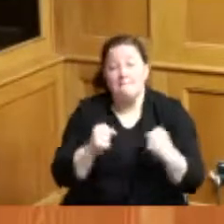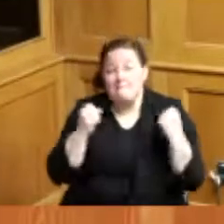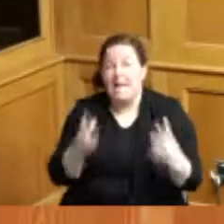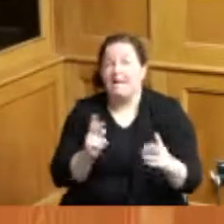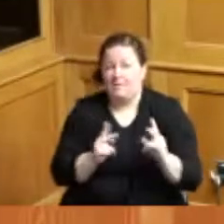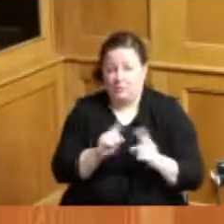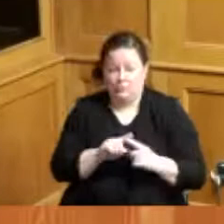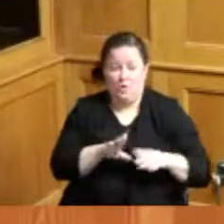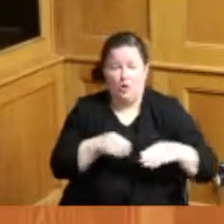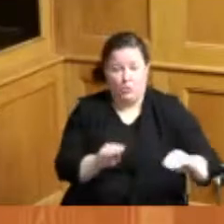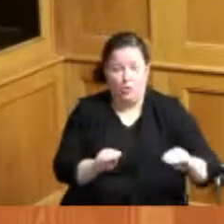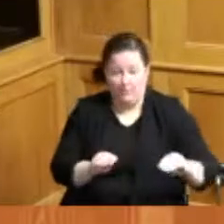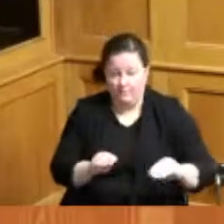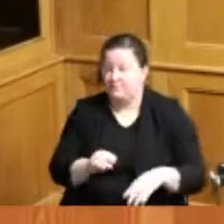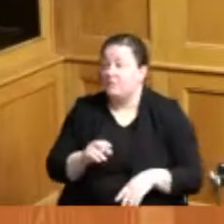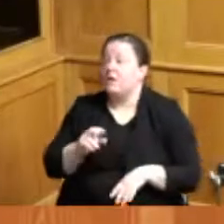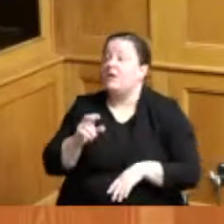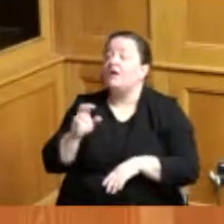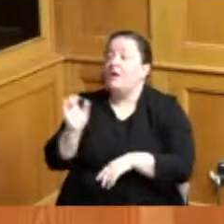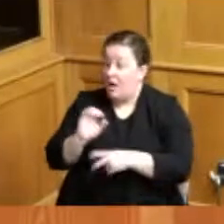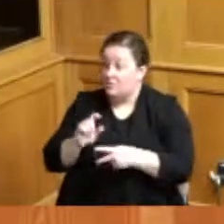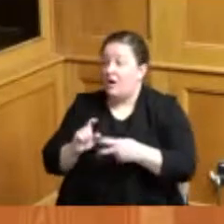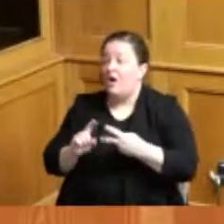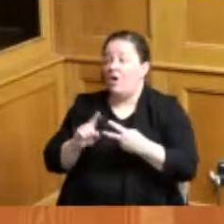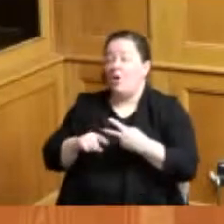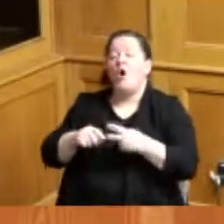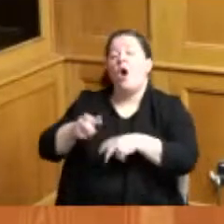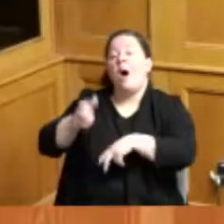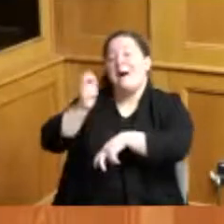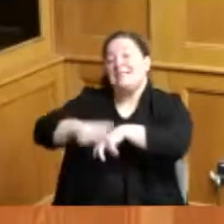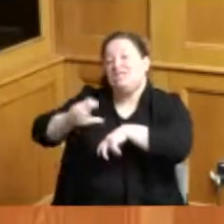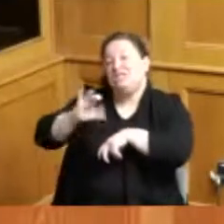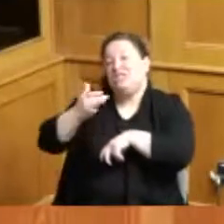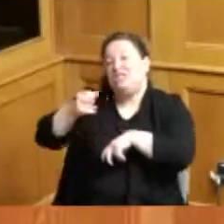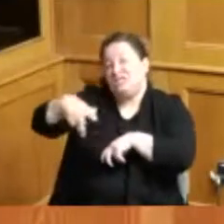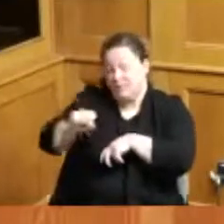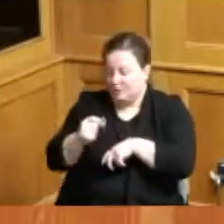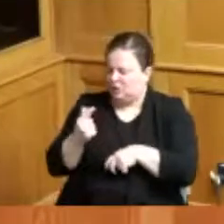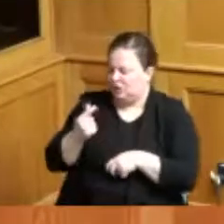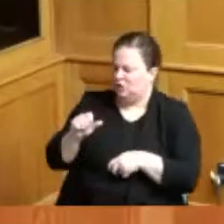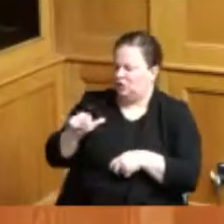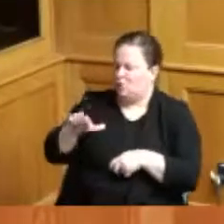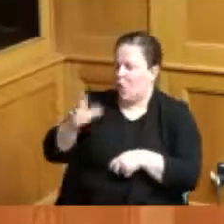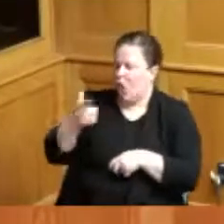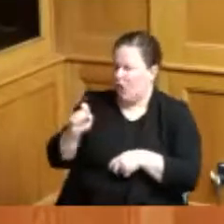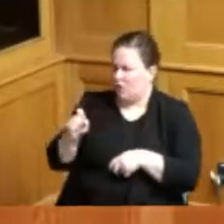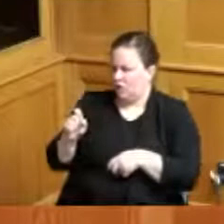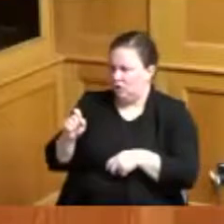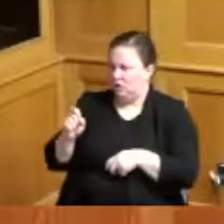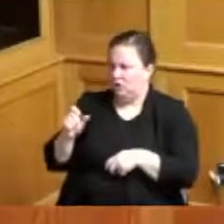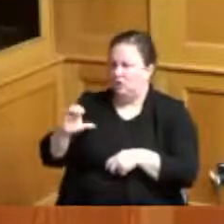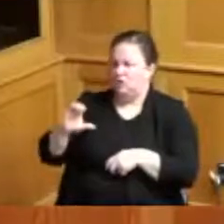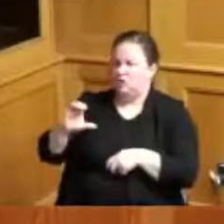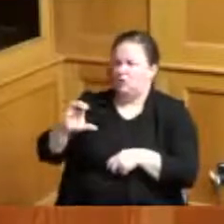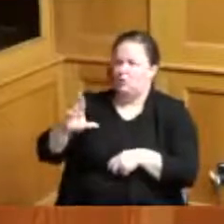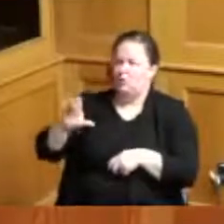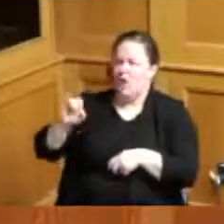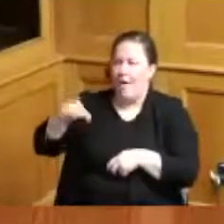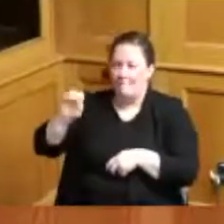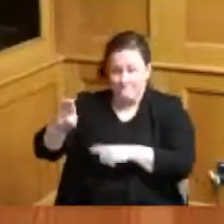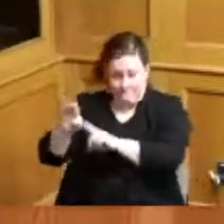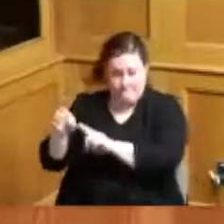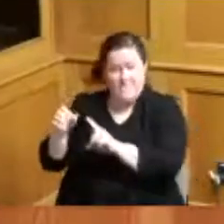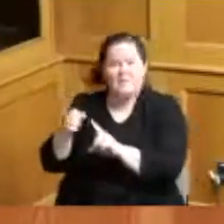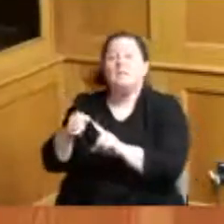potato chips George Crumb in 1853 in Sarasota New York who was actually a chef in a restaurant